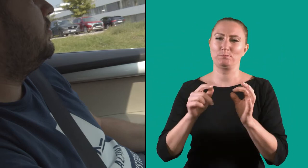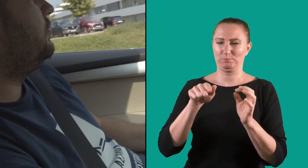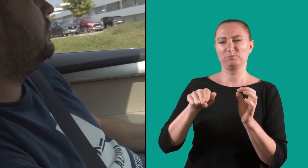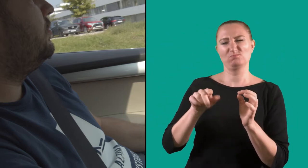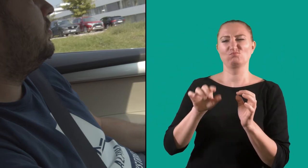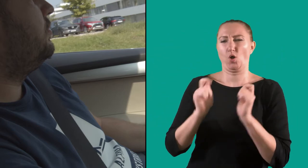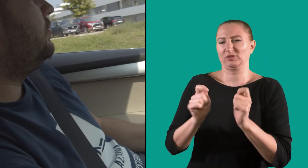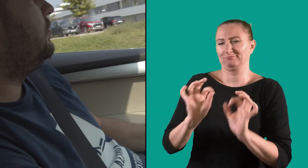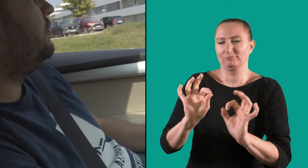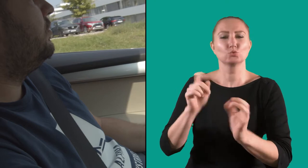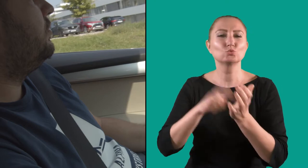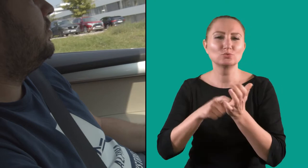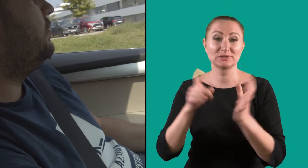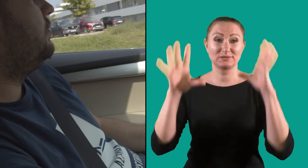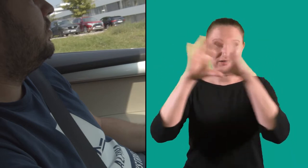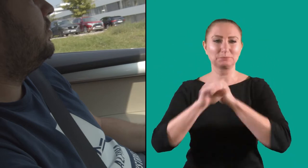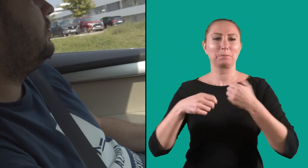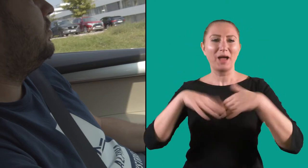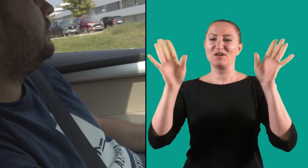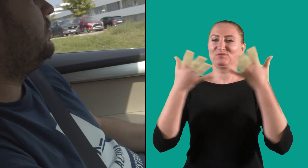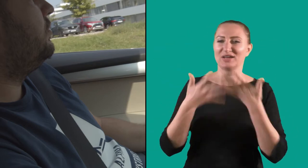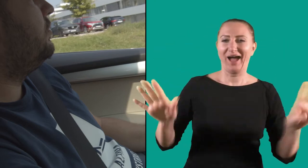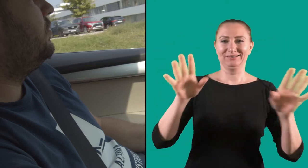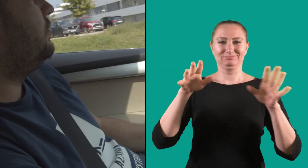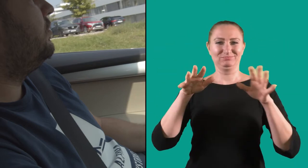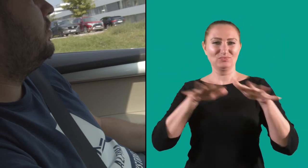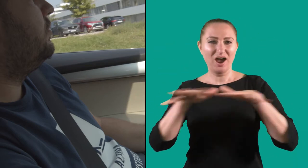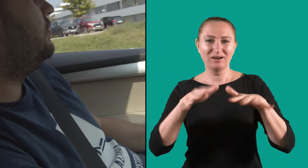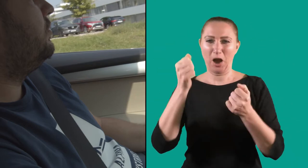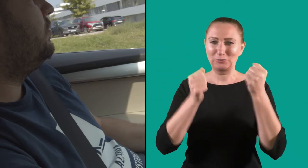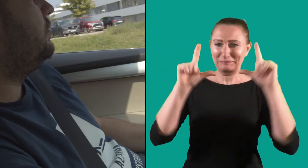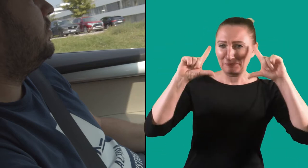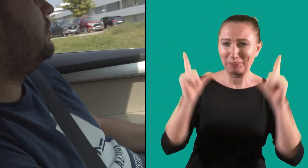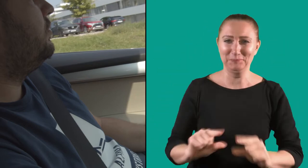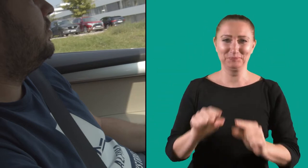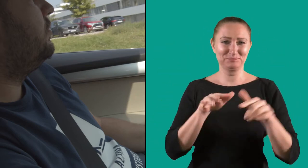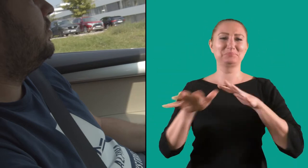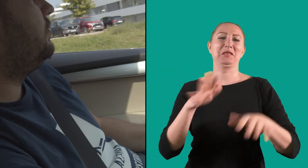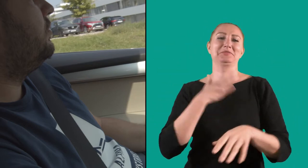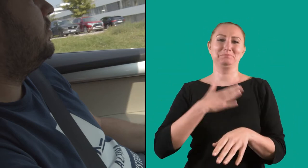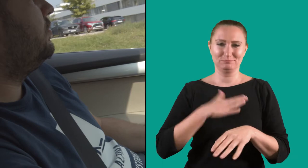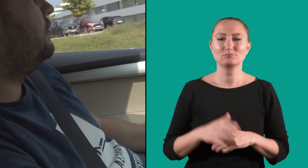It's better for Patrik because there are fewer cars at night and there are freer roads.